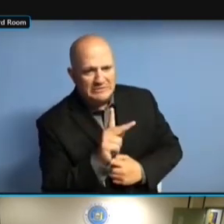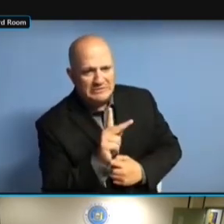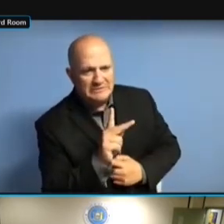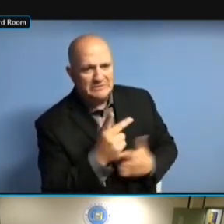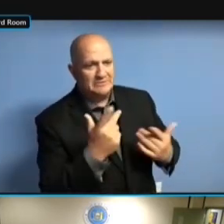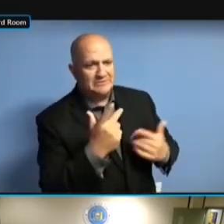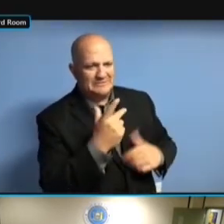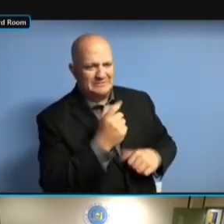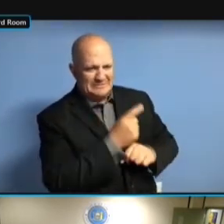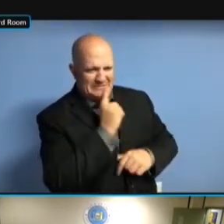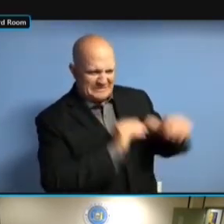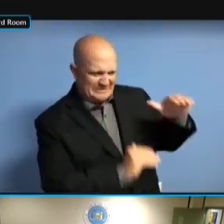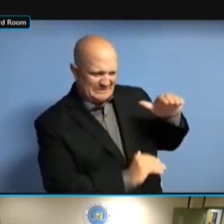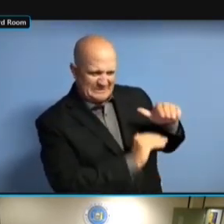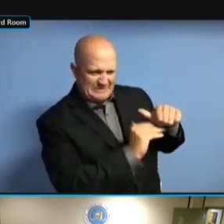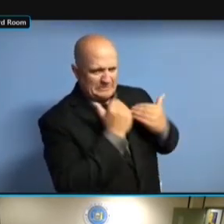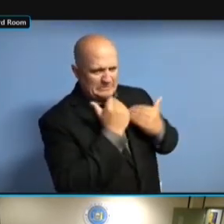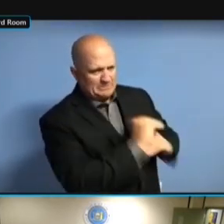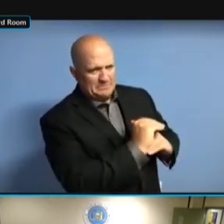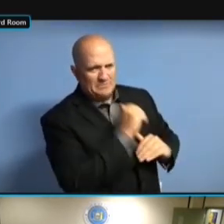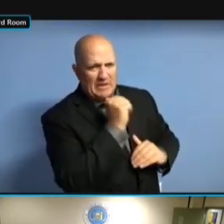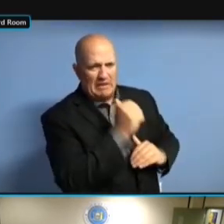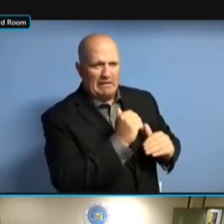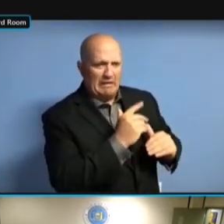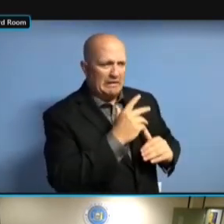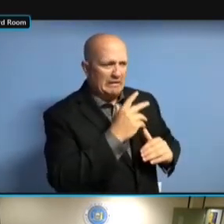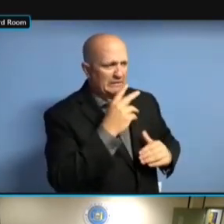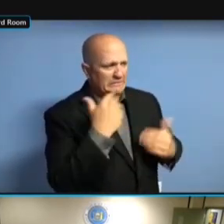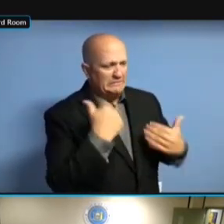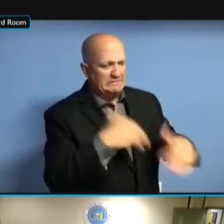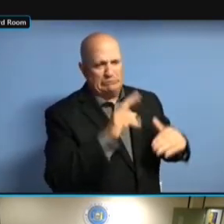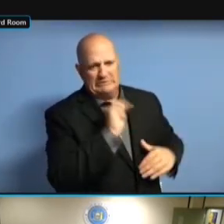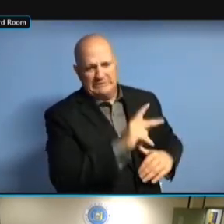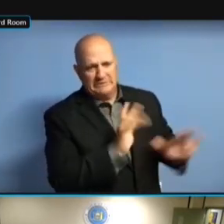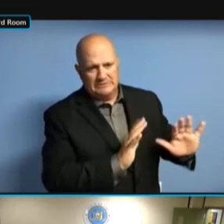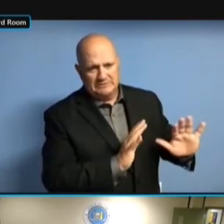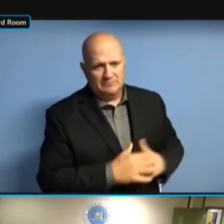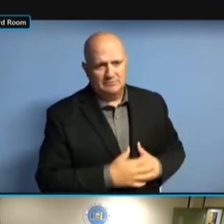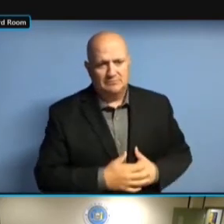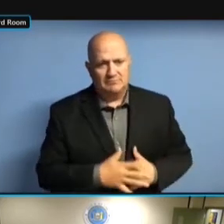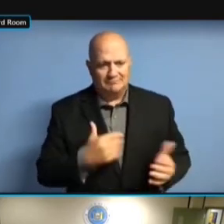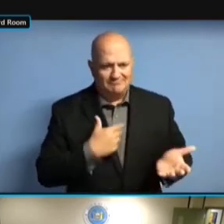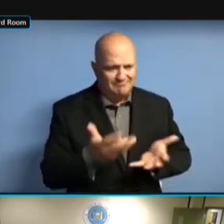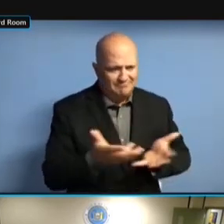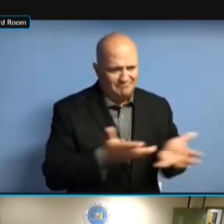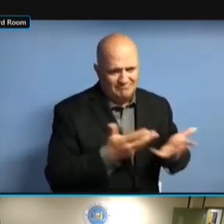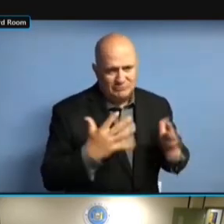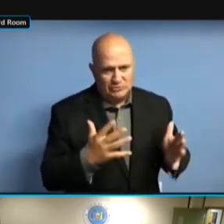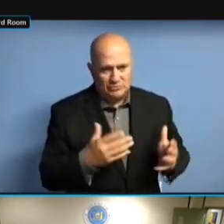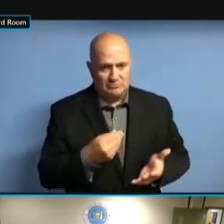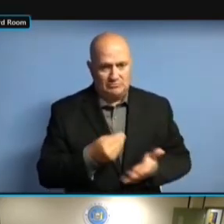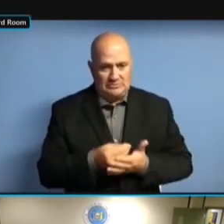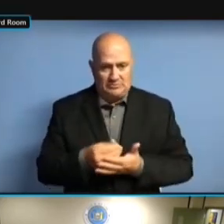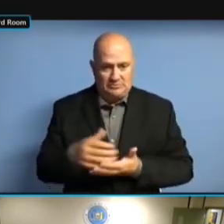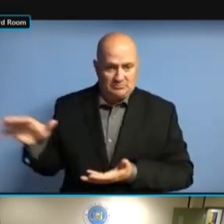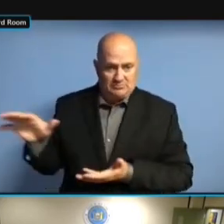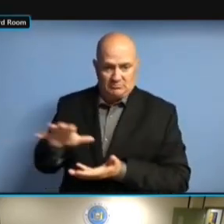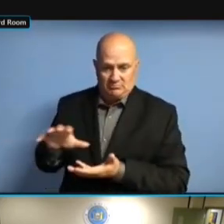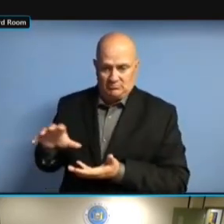THOSE EFFORTS. WE THOSE EFFORTS. WE HAVE THOSE EFFORTS. WE HAVE WORKED THOSE EFFORTS. WE HAVE WORKED WITH THOSE EFFORTS. WE HAVE WORKED WITH OPERATIONS WE HAVE WORKED WITH OPERATIONS WE HAVE WORKED WITH OPERATIONS ON WE HAVE WORKED WITH OPERATIONS ON THE WE HAVE WORKED WITH OPERATIONS ON THE VOTER WE HAVE WORKED WITH OPERATIONS ON THE VOTER REGISTRATION WE HAVE WORKED WITH OPERATIONS ON THE VOTER REGISTRATION SYSTEM ON THE VOTER REGISTRATION SYSTEM ON THE VOTER REGISTRATION SYSTEM STANDARDS. STANDARDS.